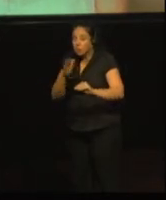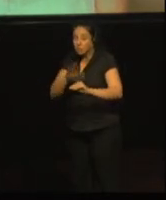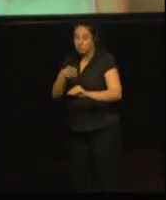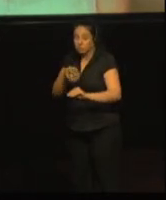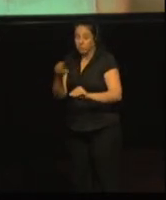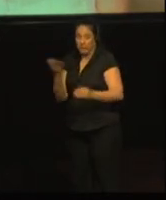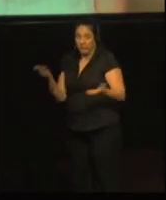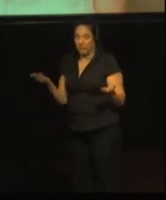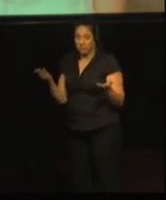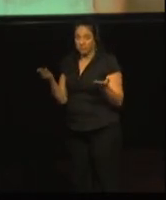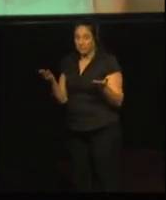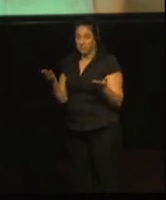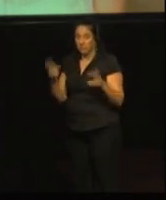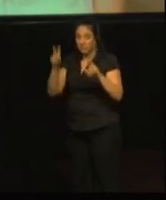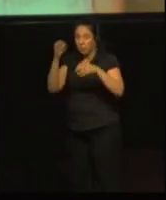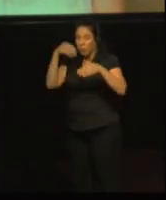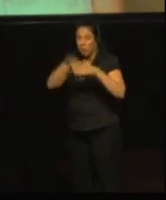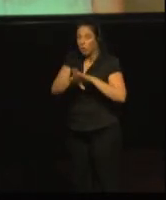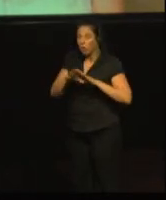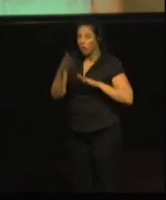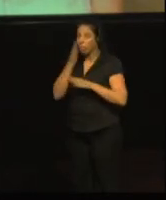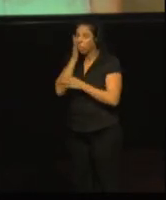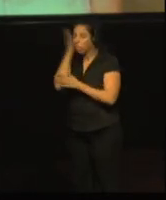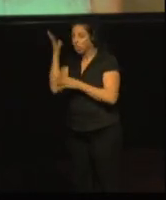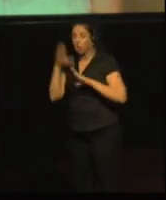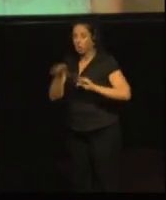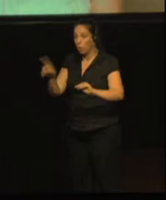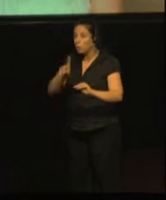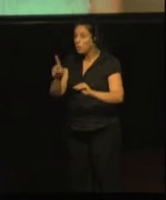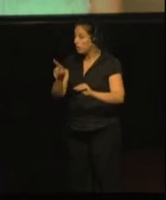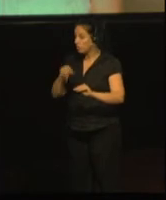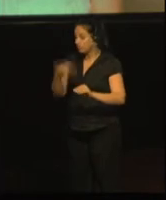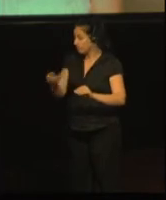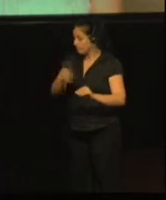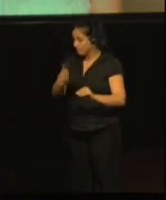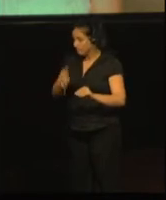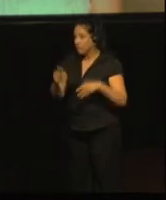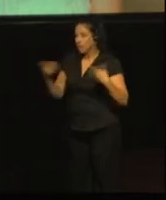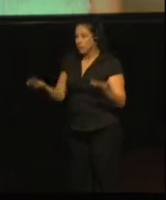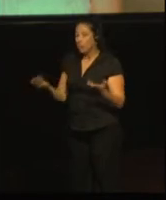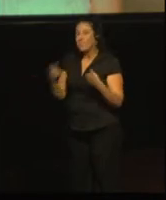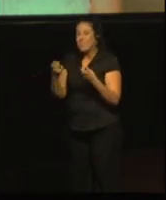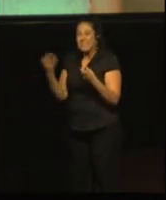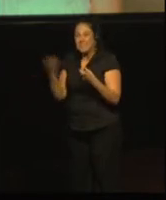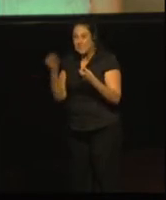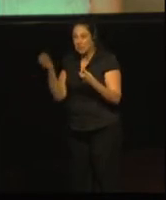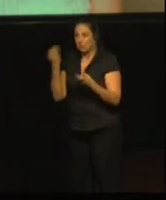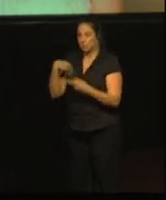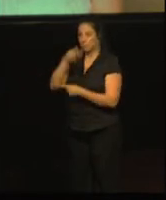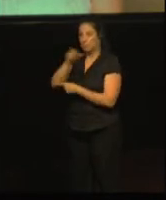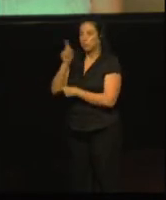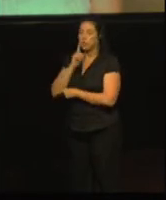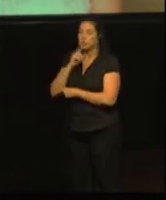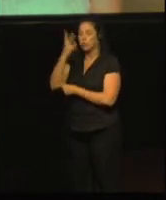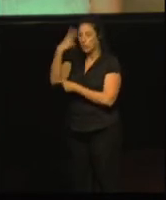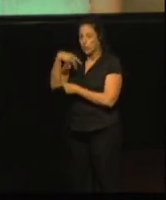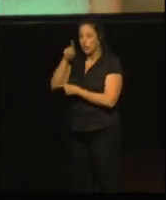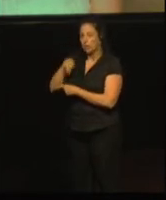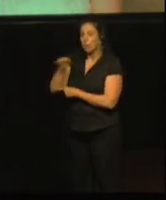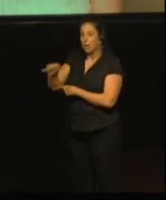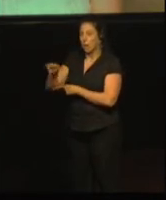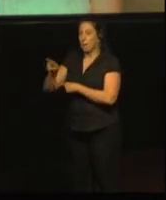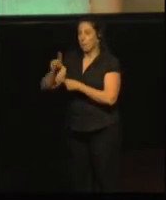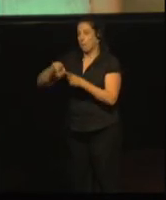It is necessary that the deafblind people and the family members and friends can use it.